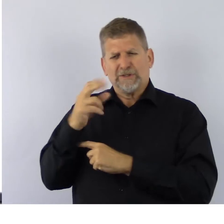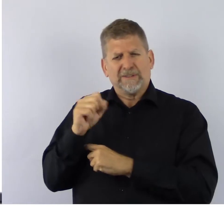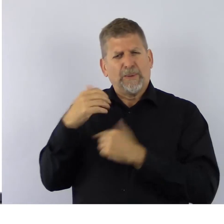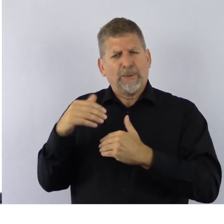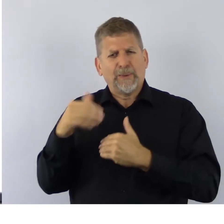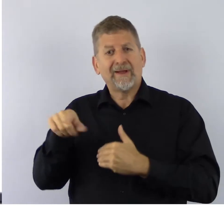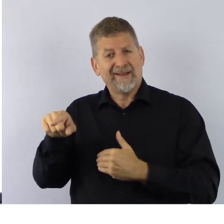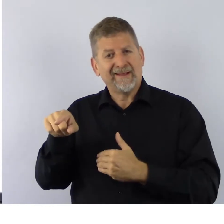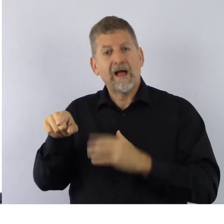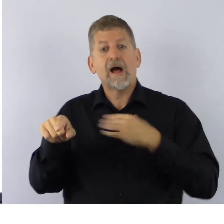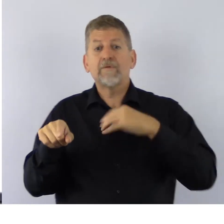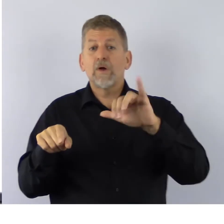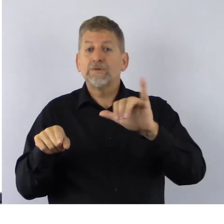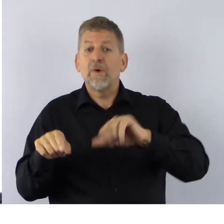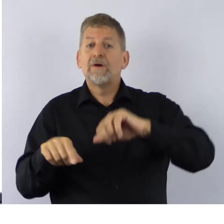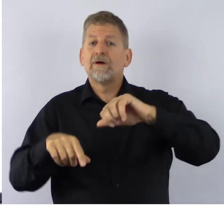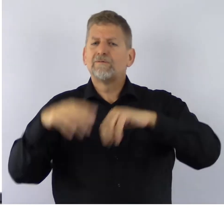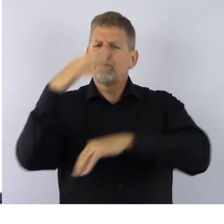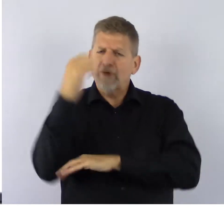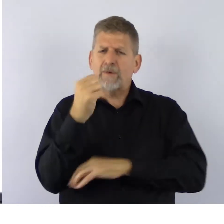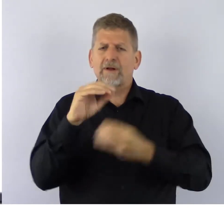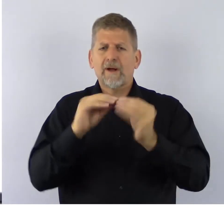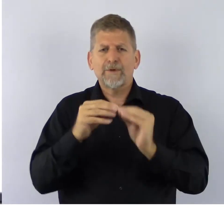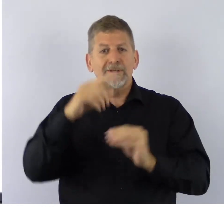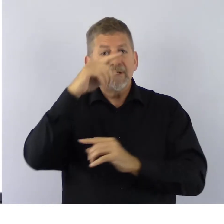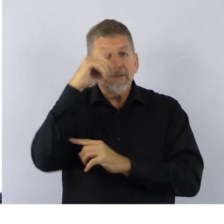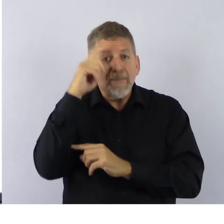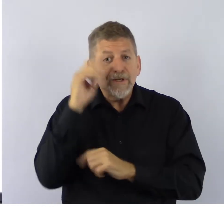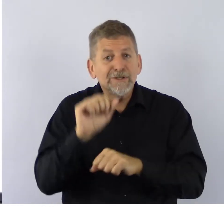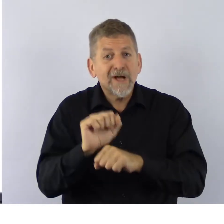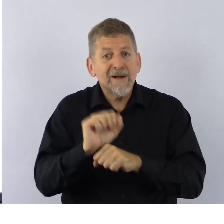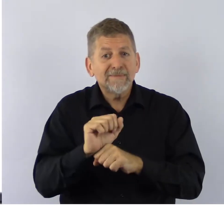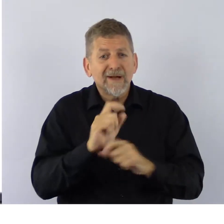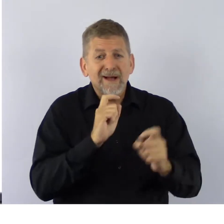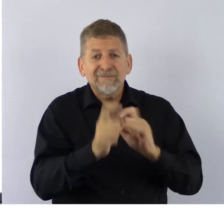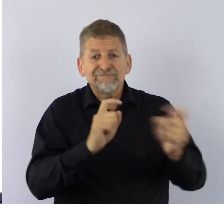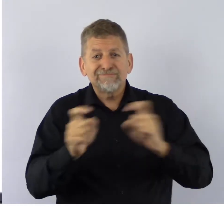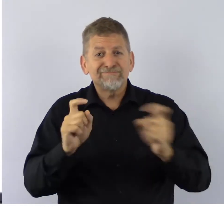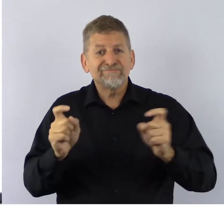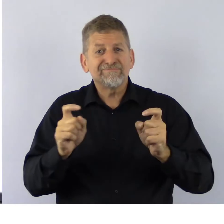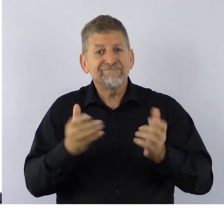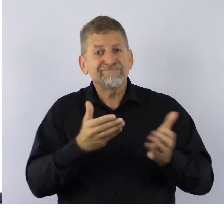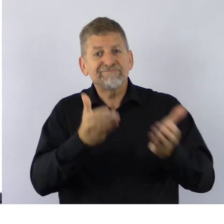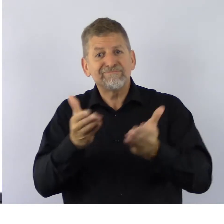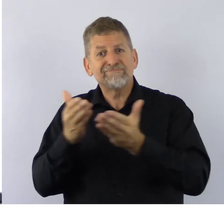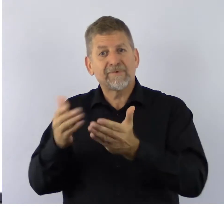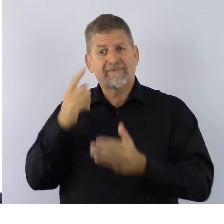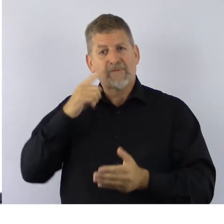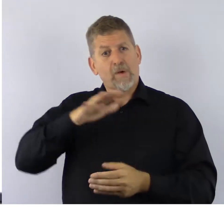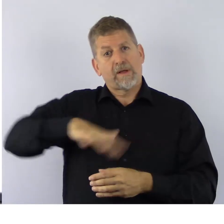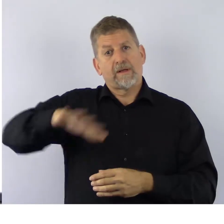a record number of summer jobs for post-secondary students this year.